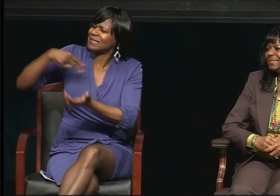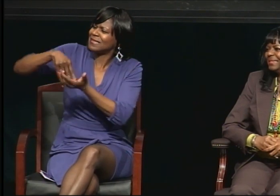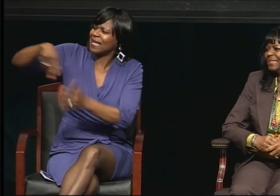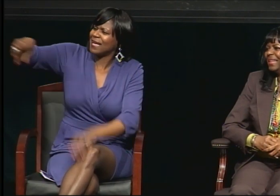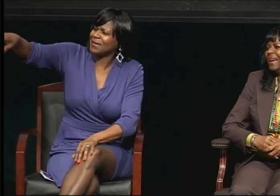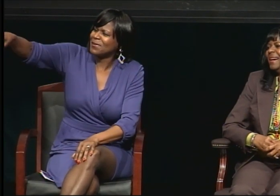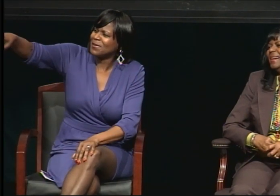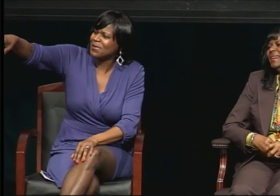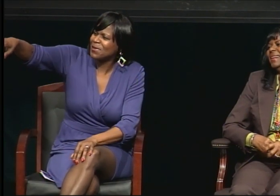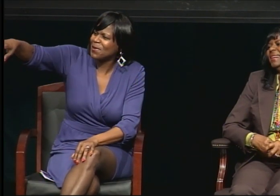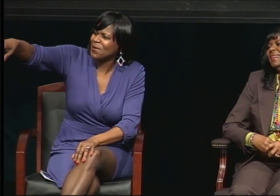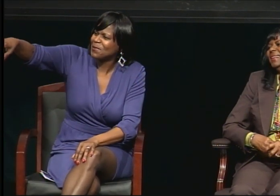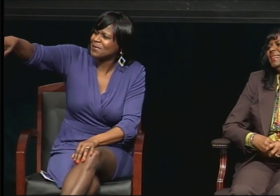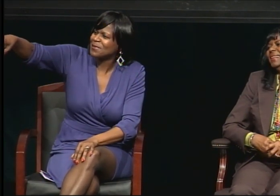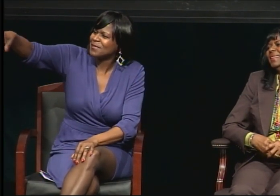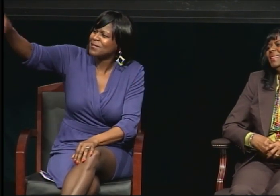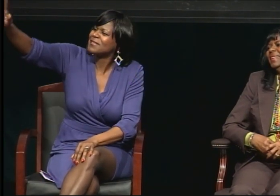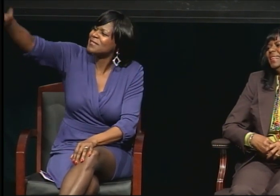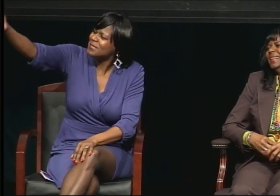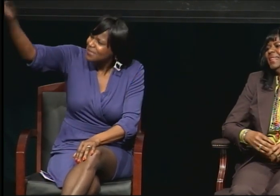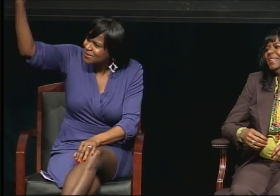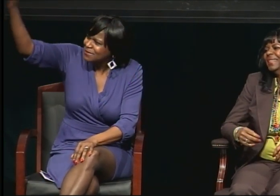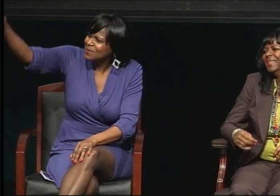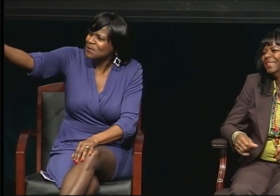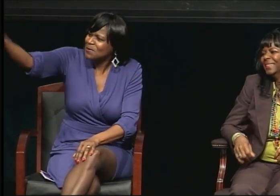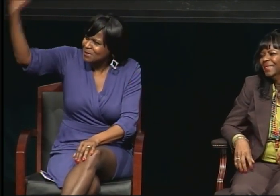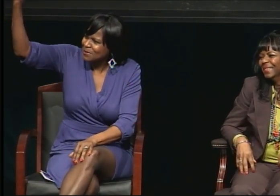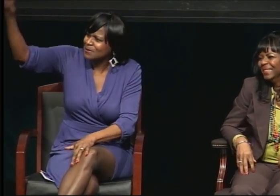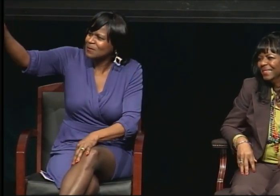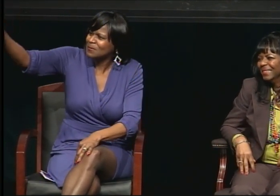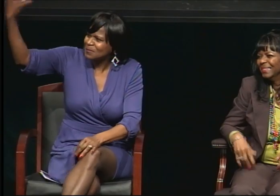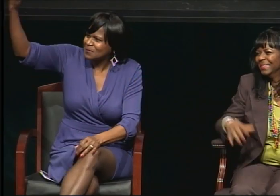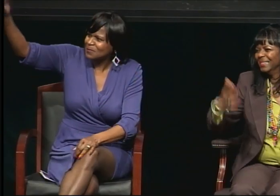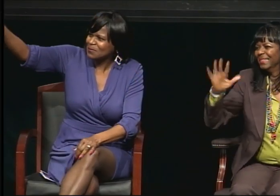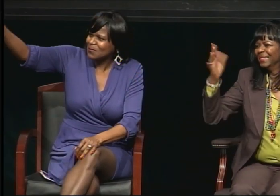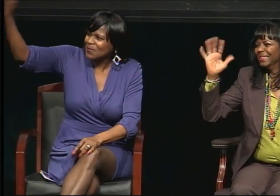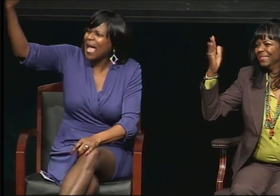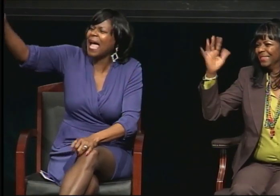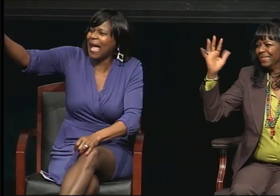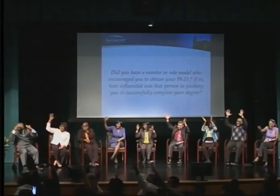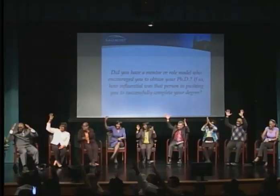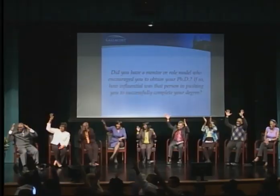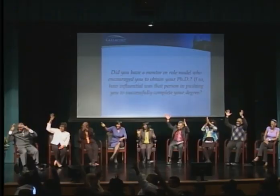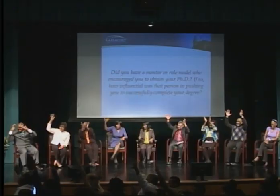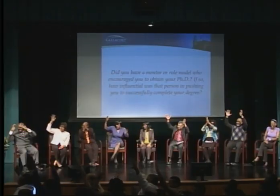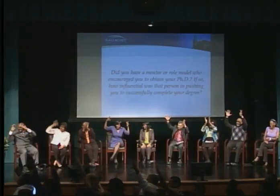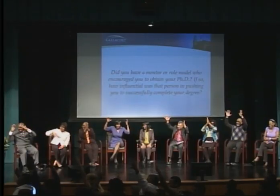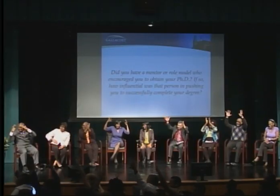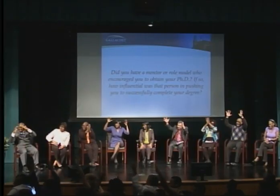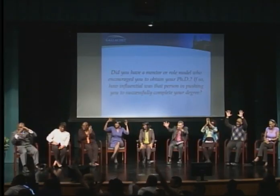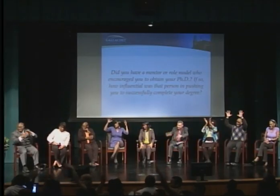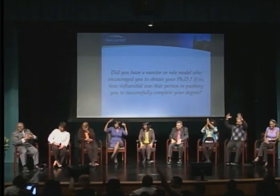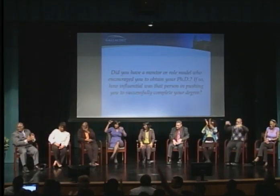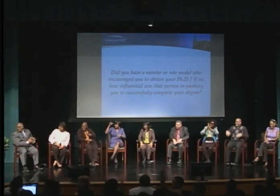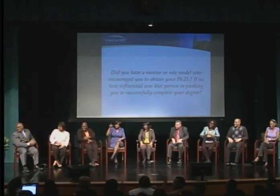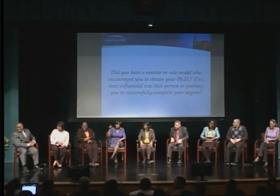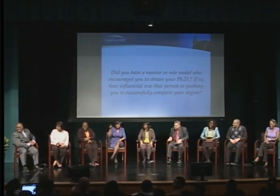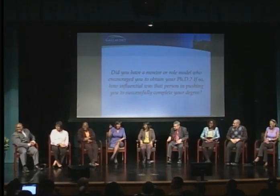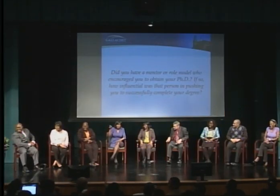I cannot tell you. That man has influenced me in more ways than I can even share.